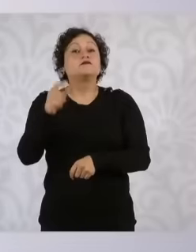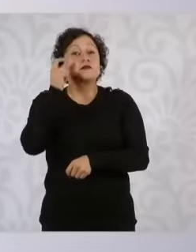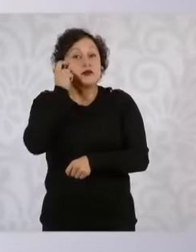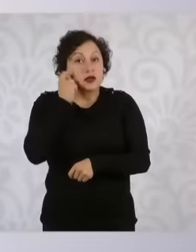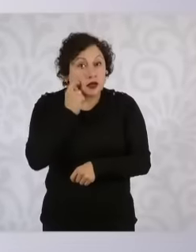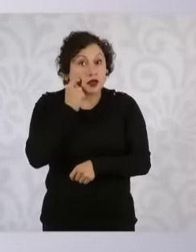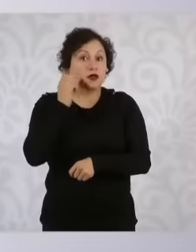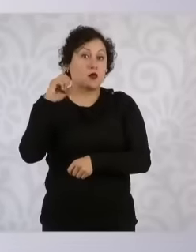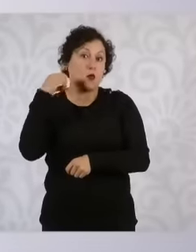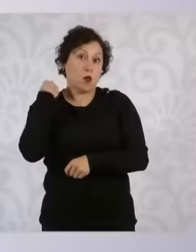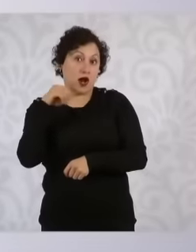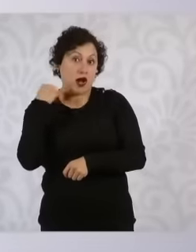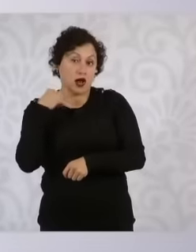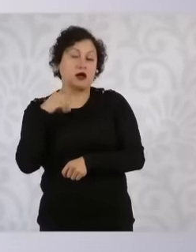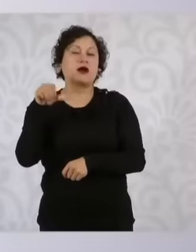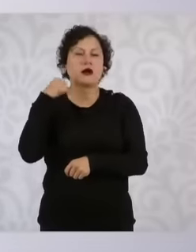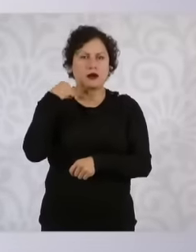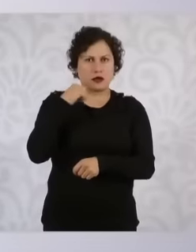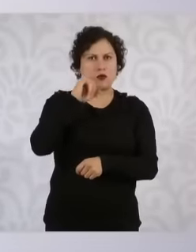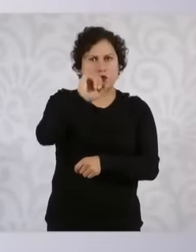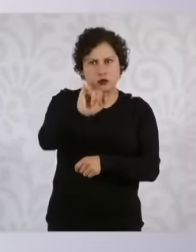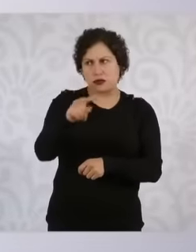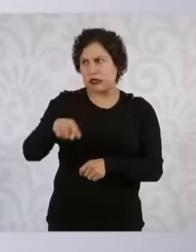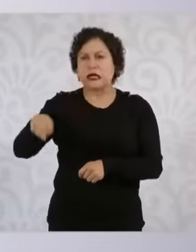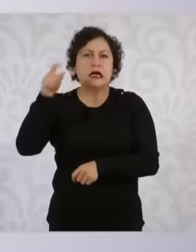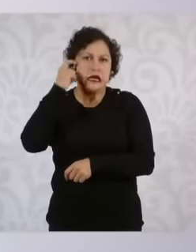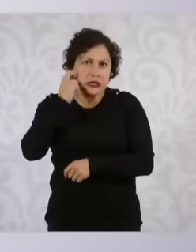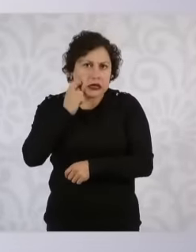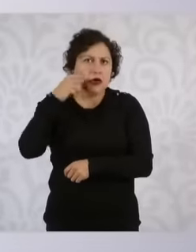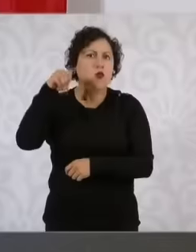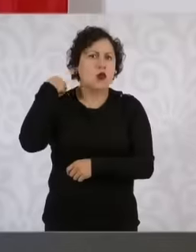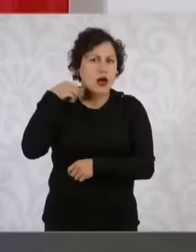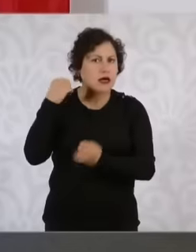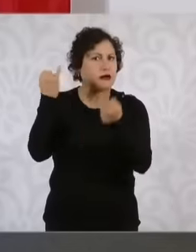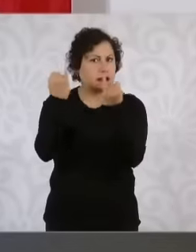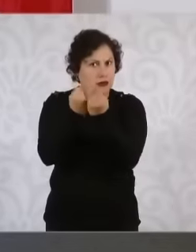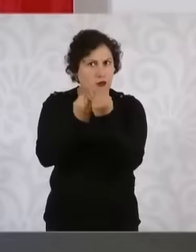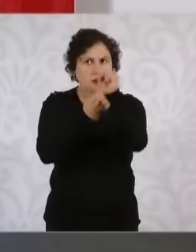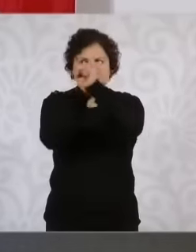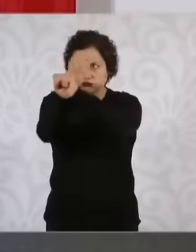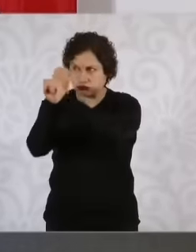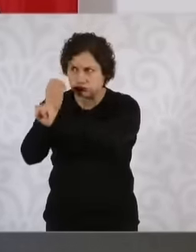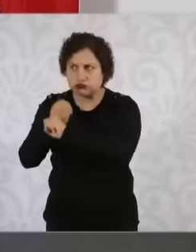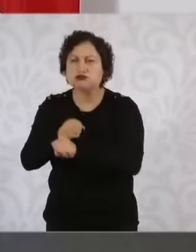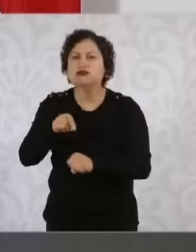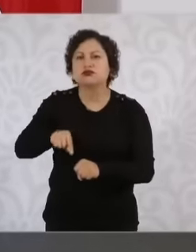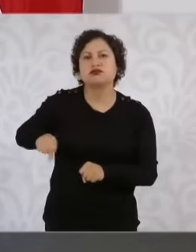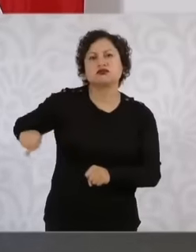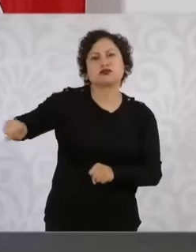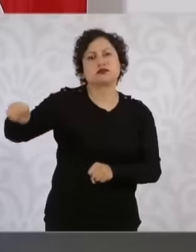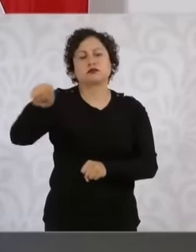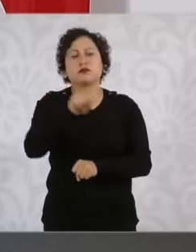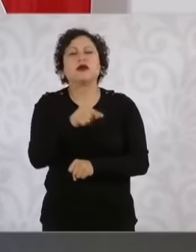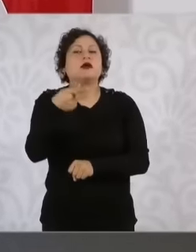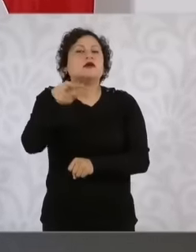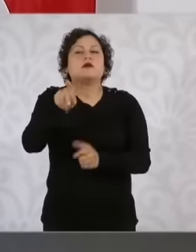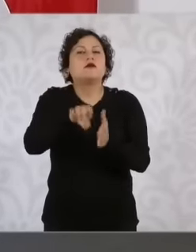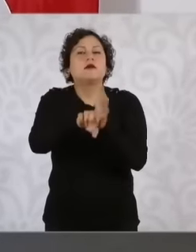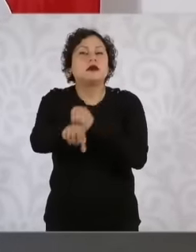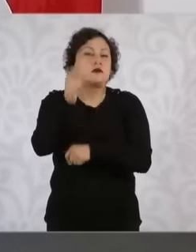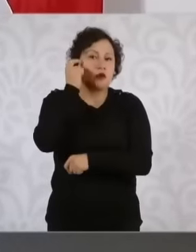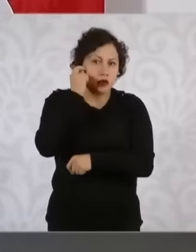it is not only Acapulco But there are areas of Acapulco where the questionnaire can be started, so it is 3